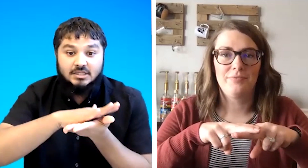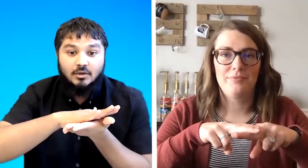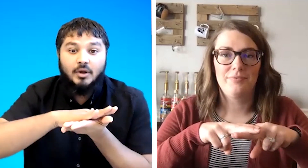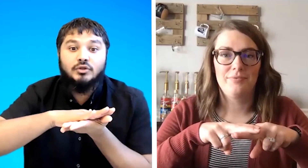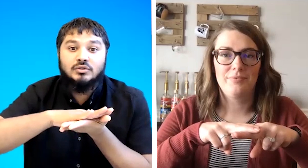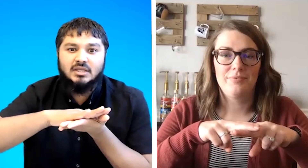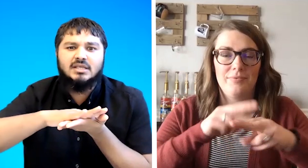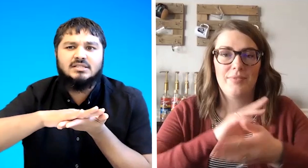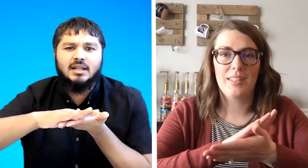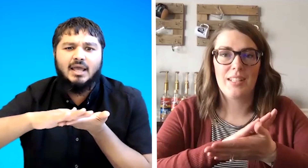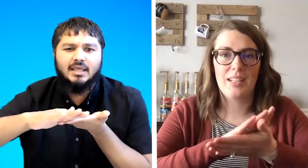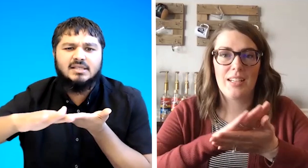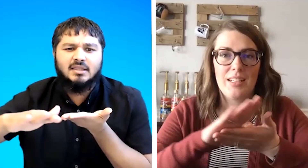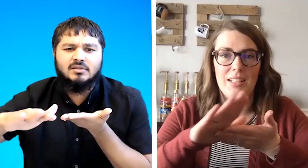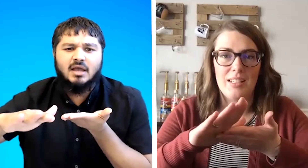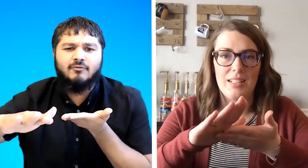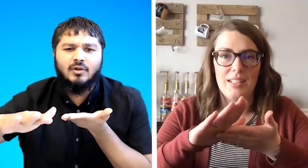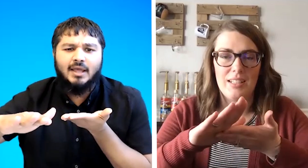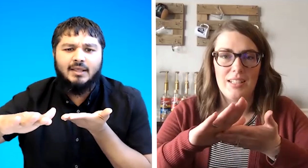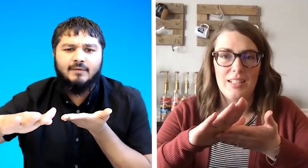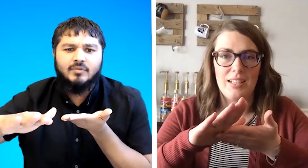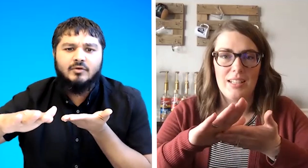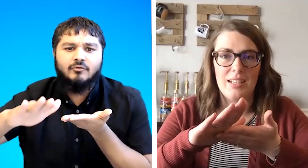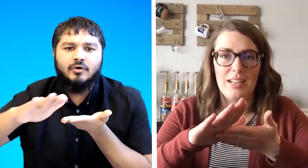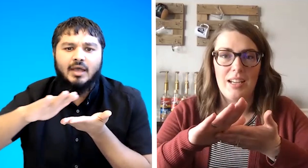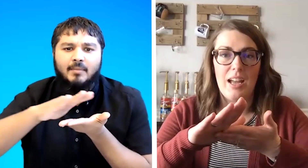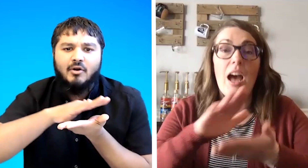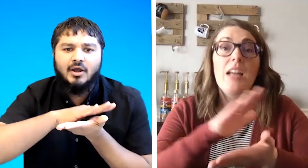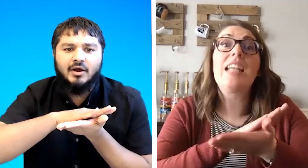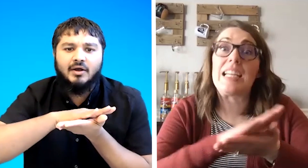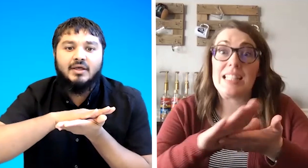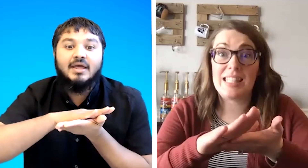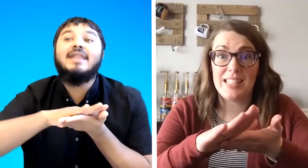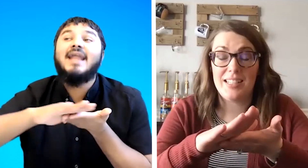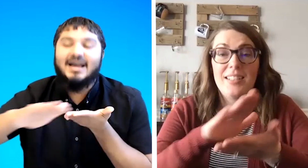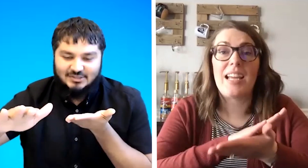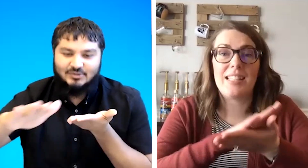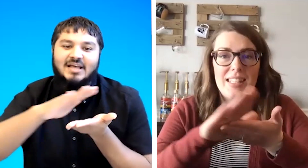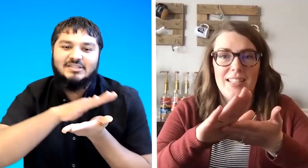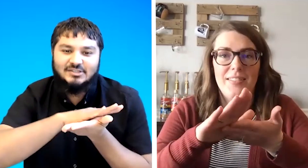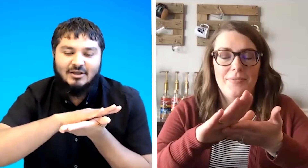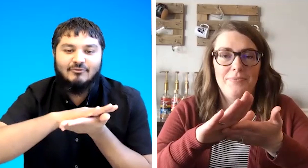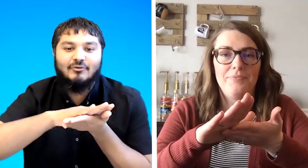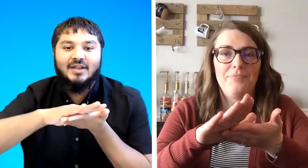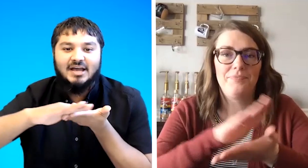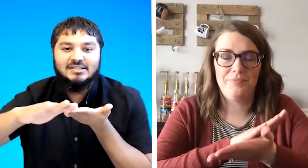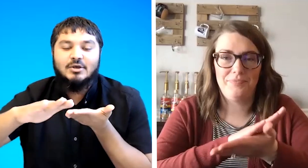the one you said is like is that the sign for like for emery nice that's the sign for nice